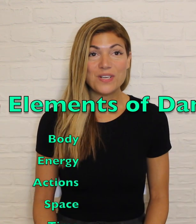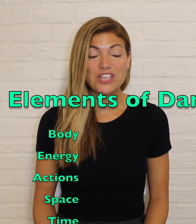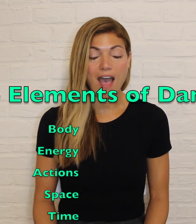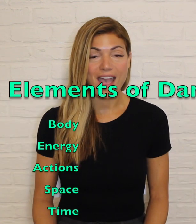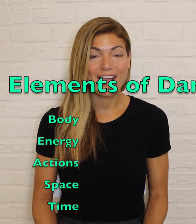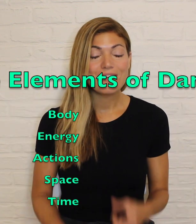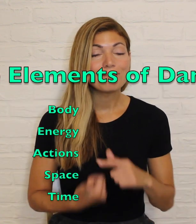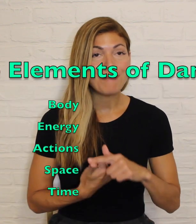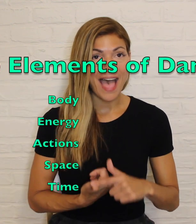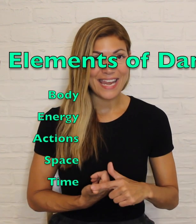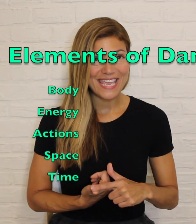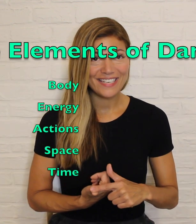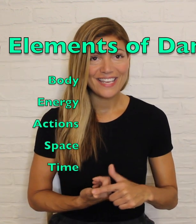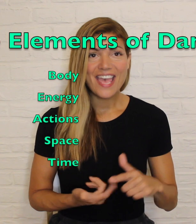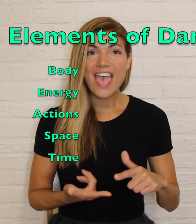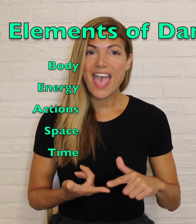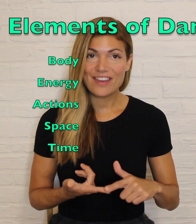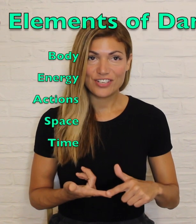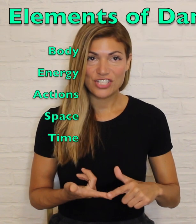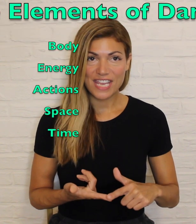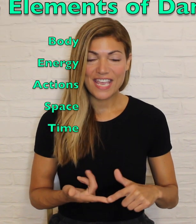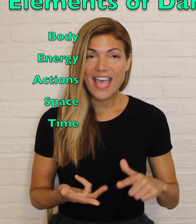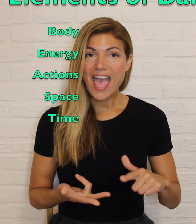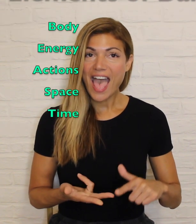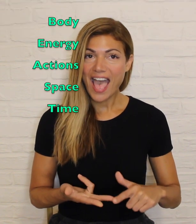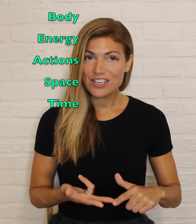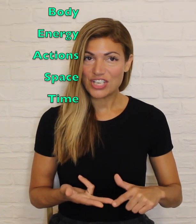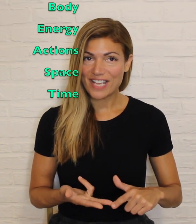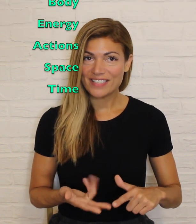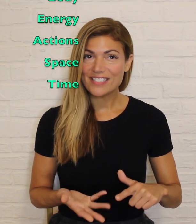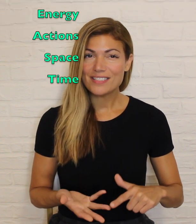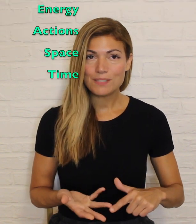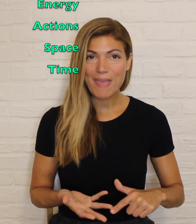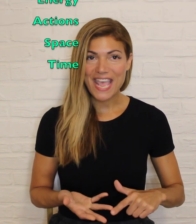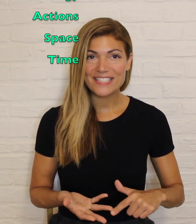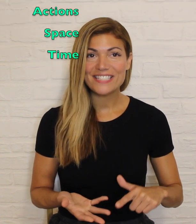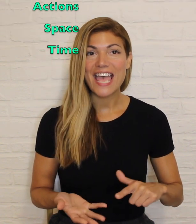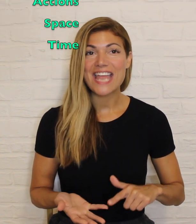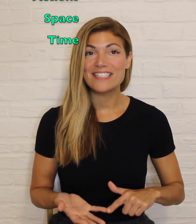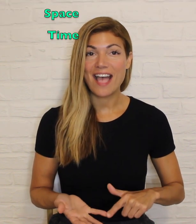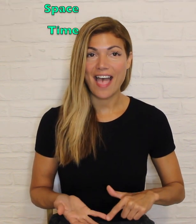which are body, energy, actions, space and time.